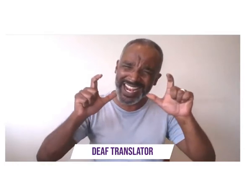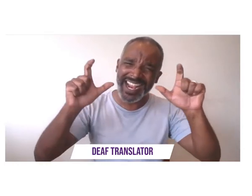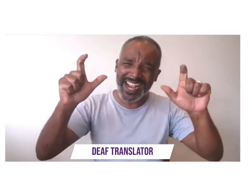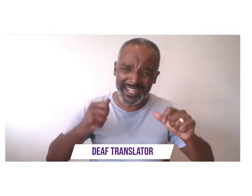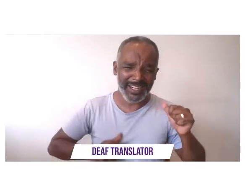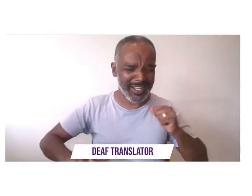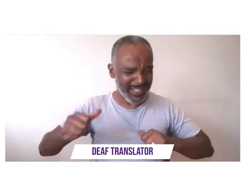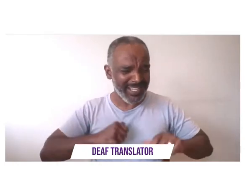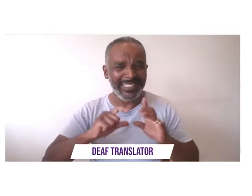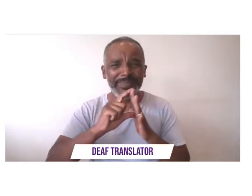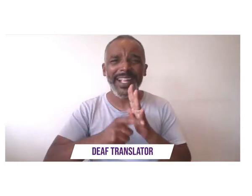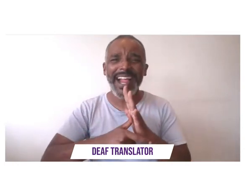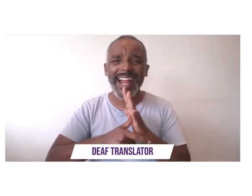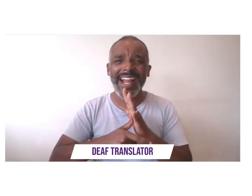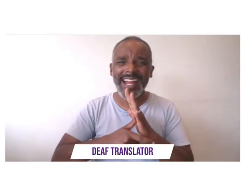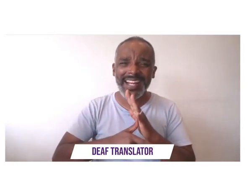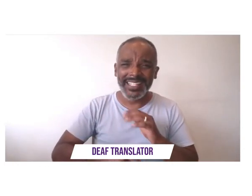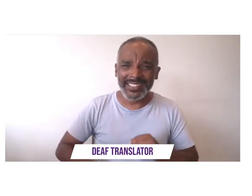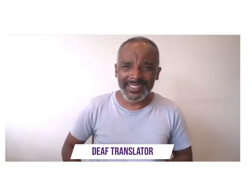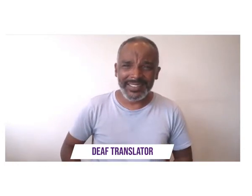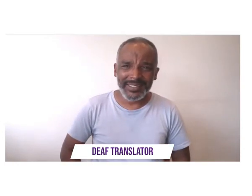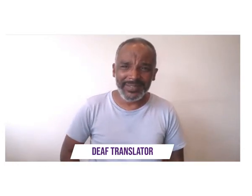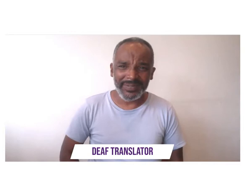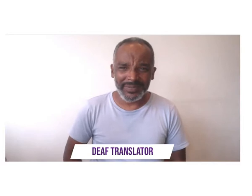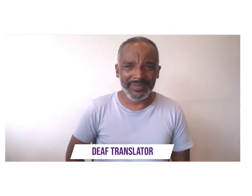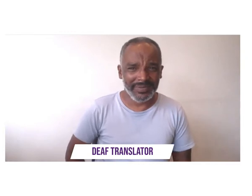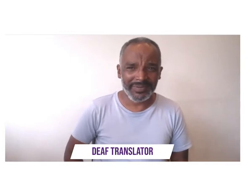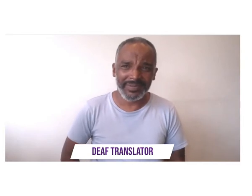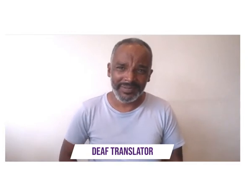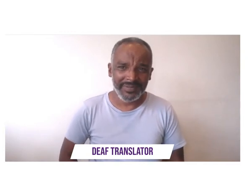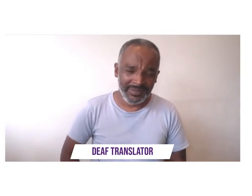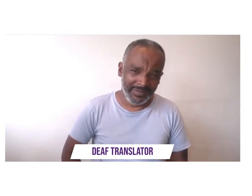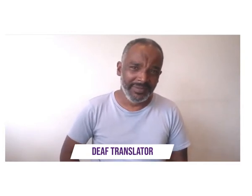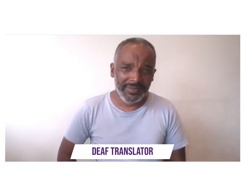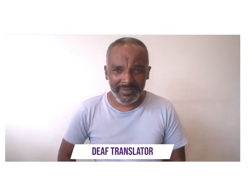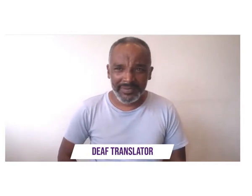but we're vocal and we're loud but it's safe and we're proud